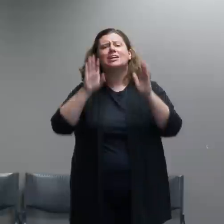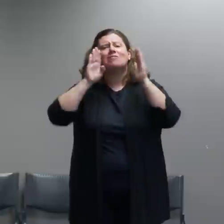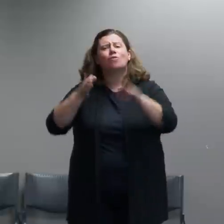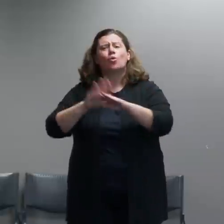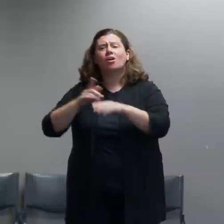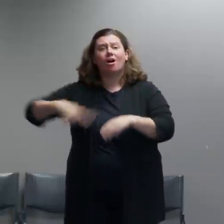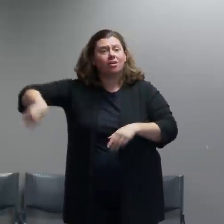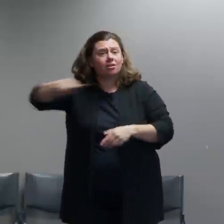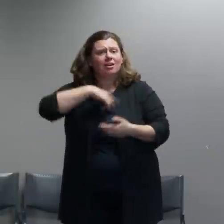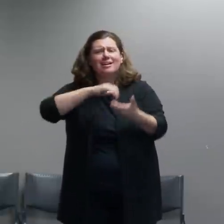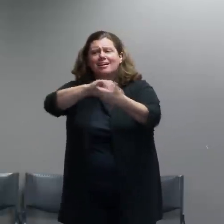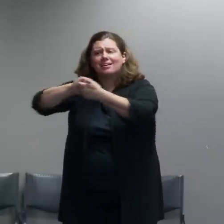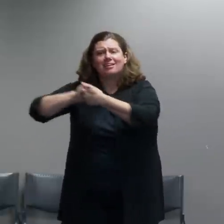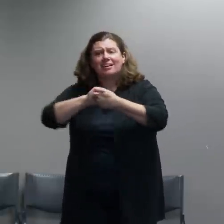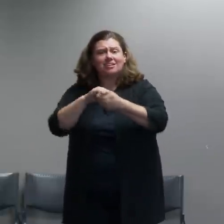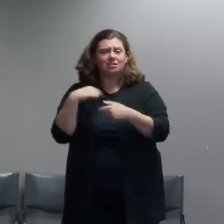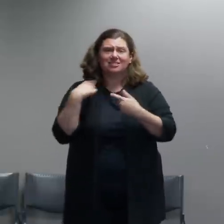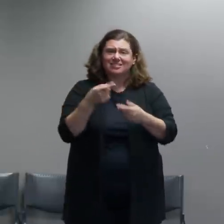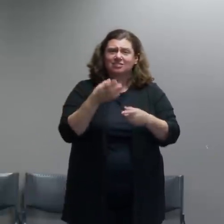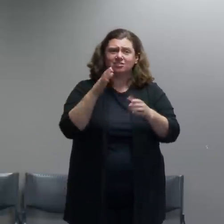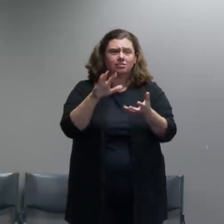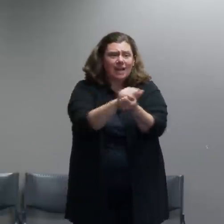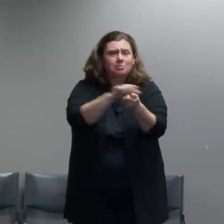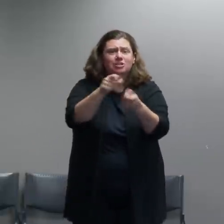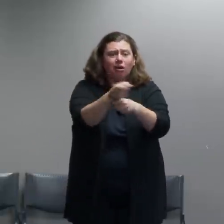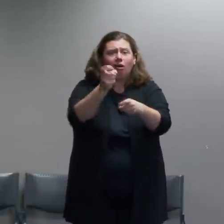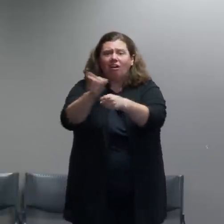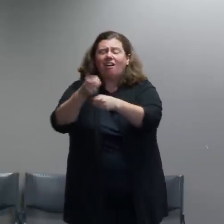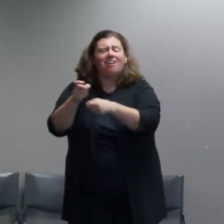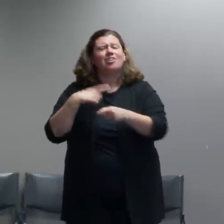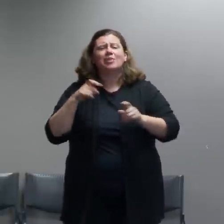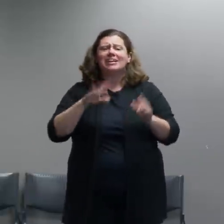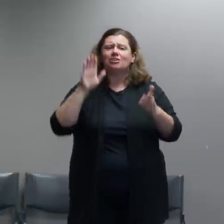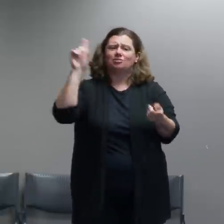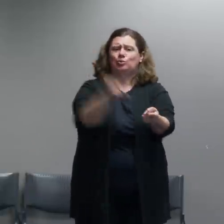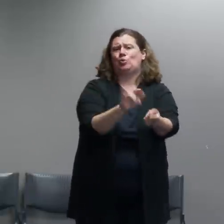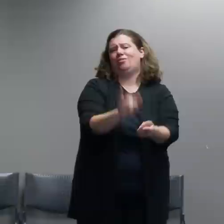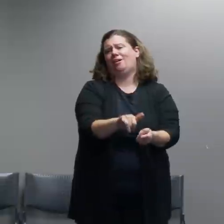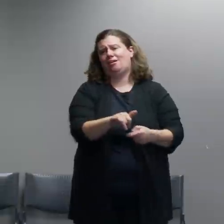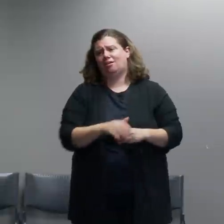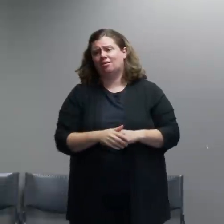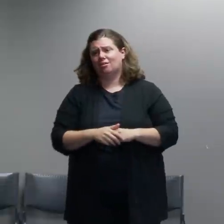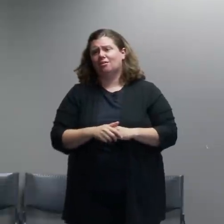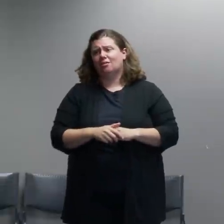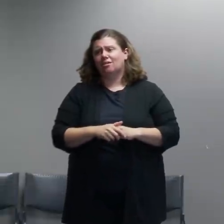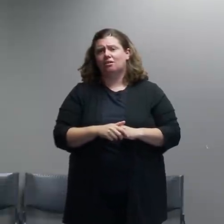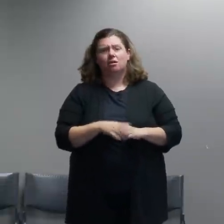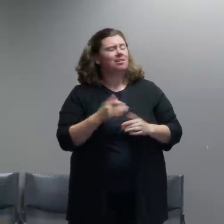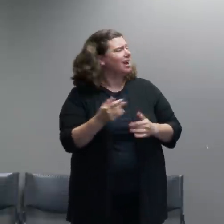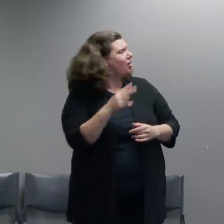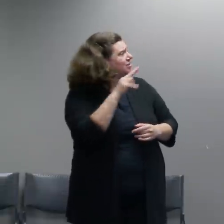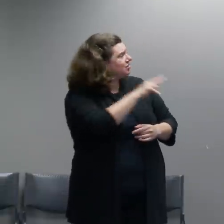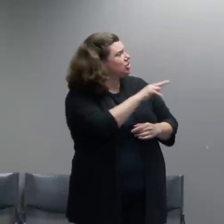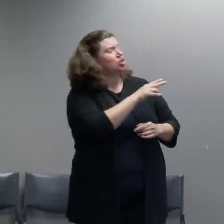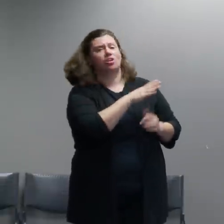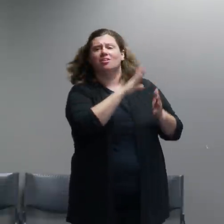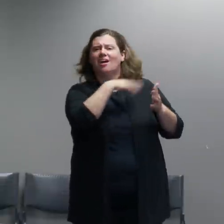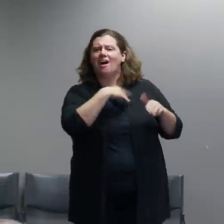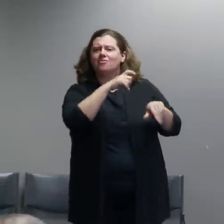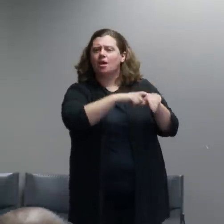several weeks. So I will start with a timeline of events and I'll summarize some of the significant events but I